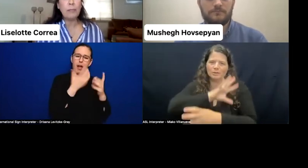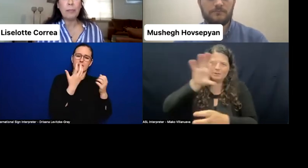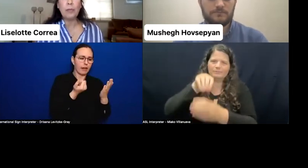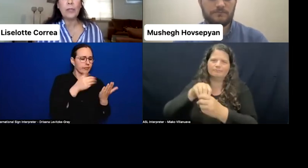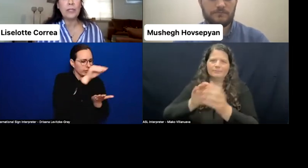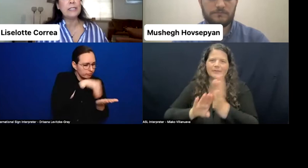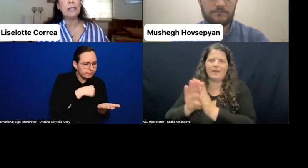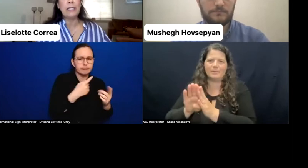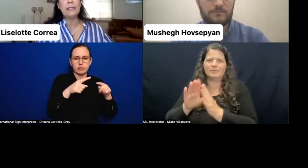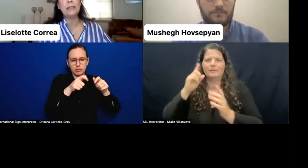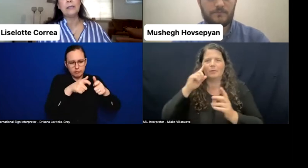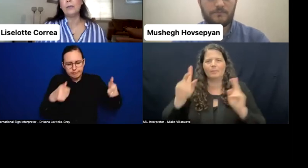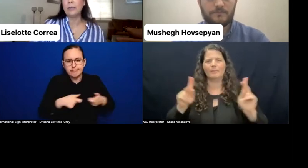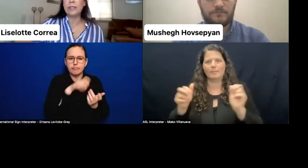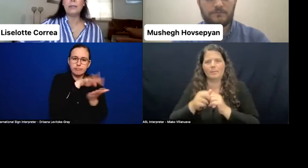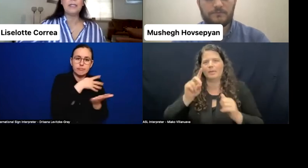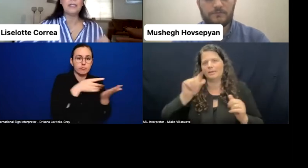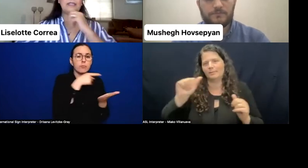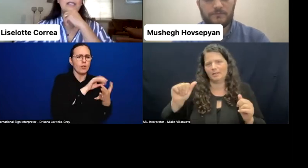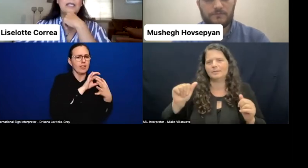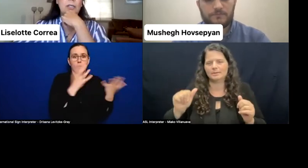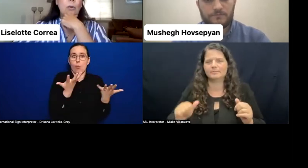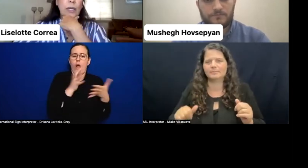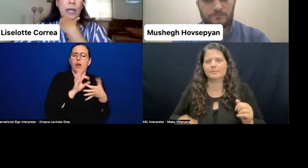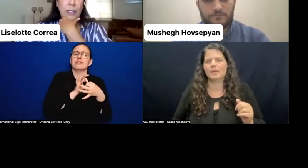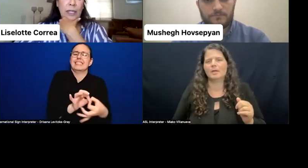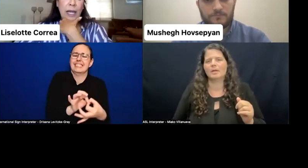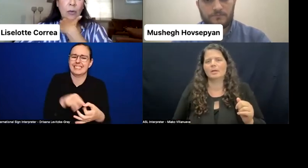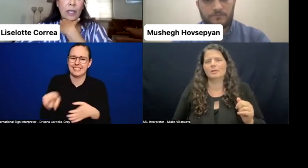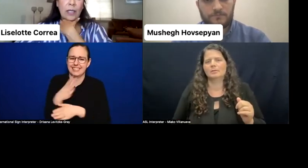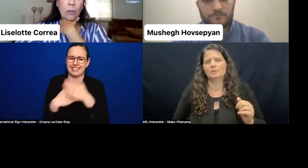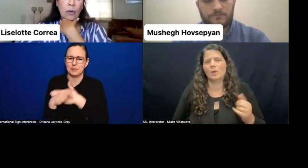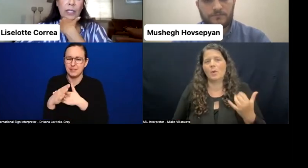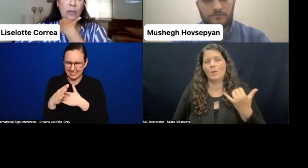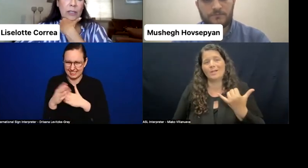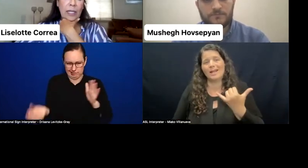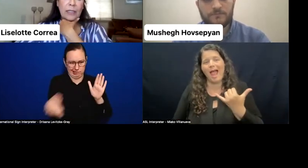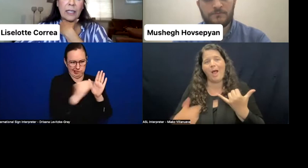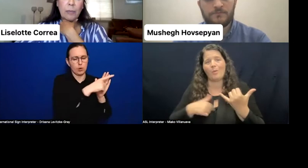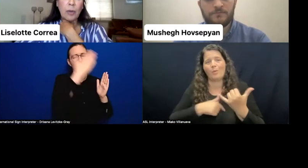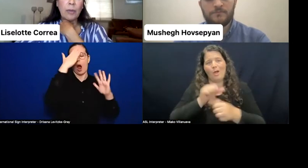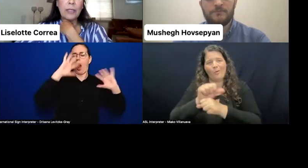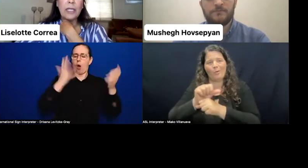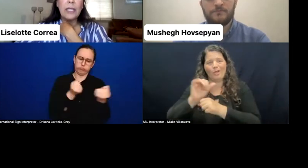people with disabilities. So we are now working on that and probably